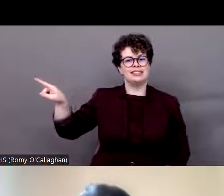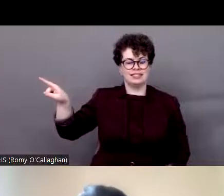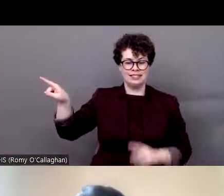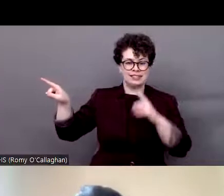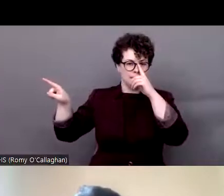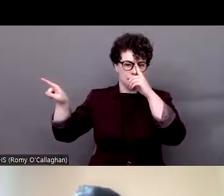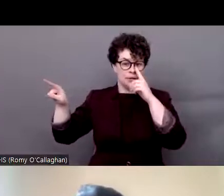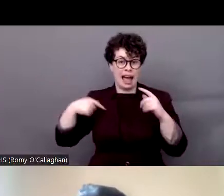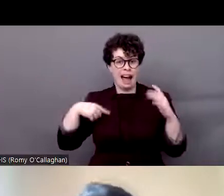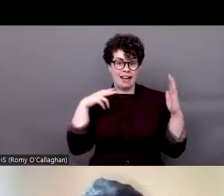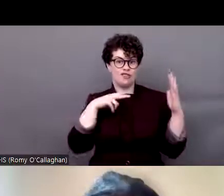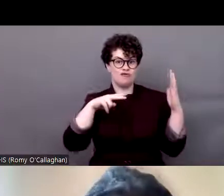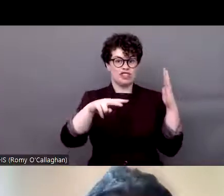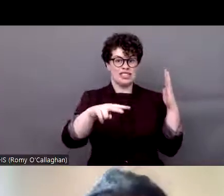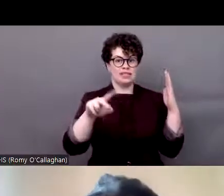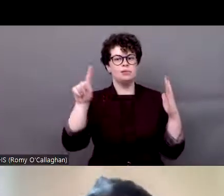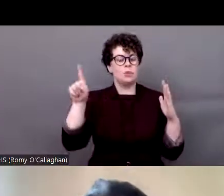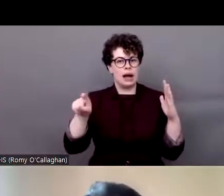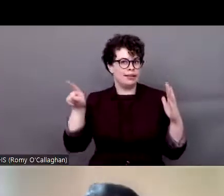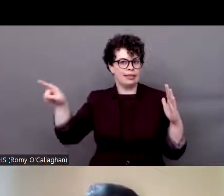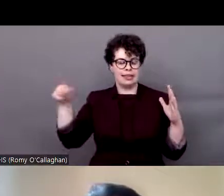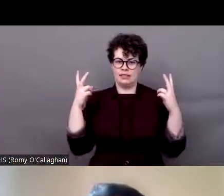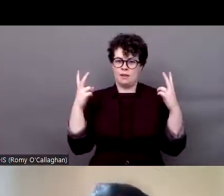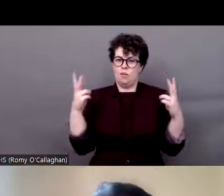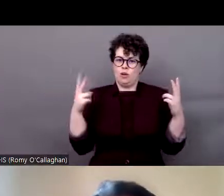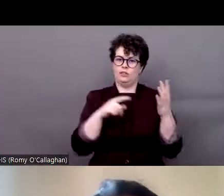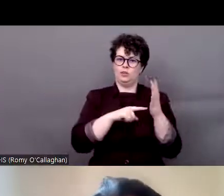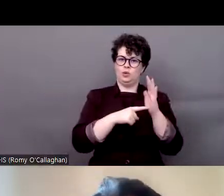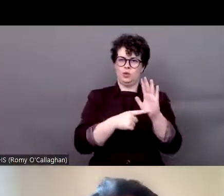very important excerpt to describe a little where our